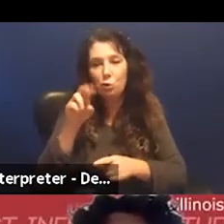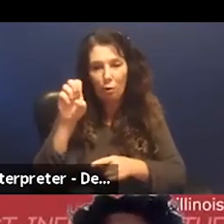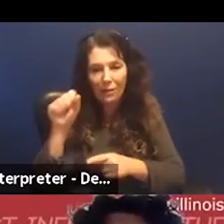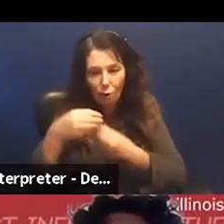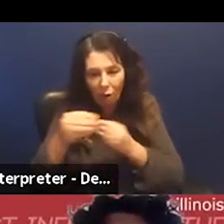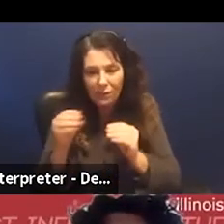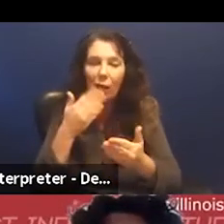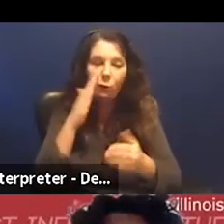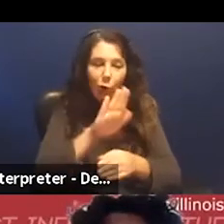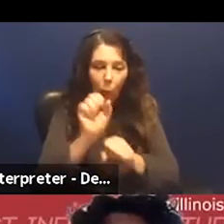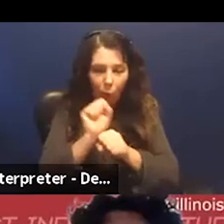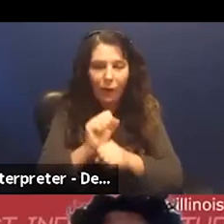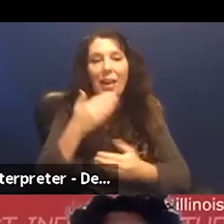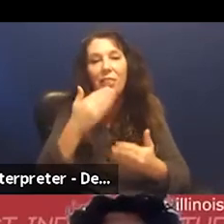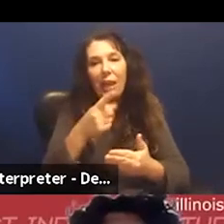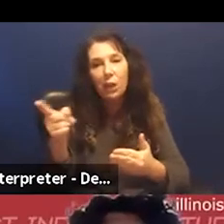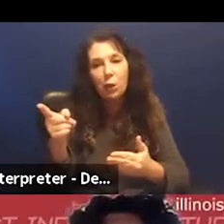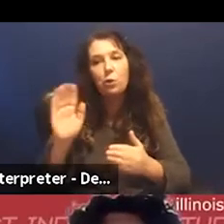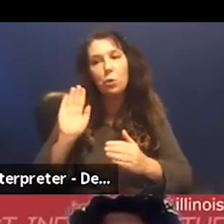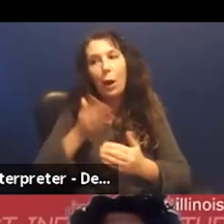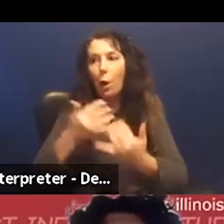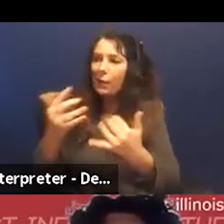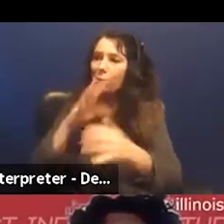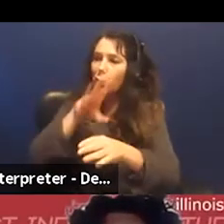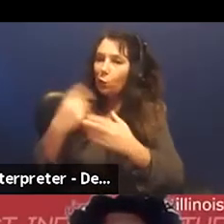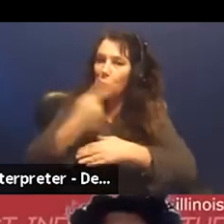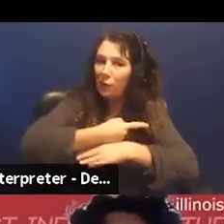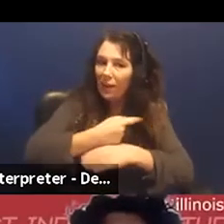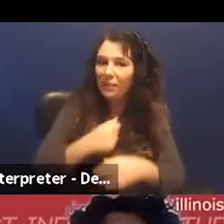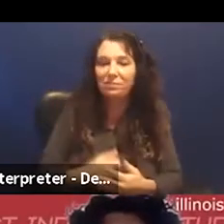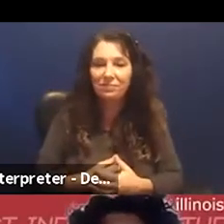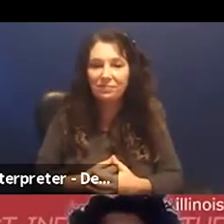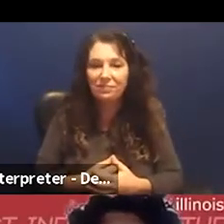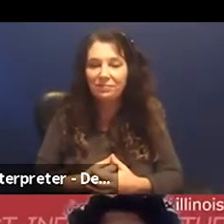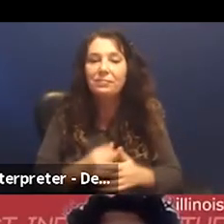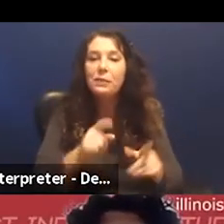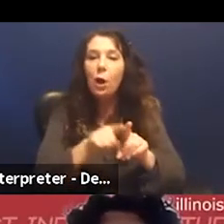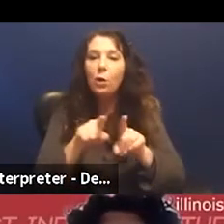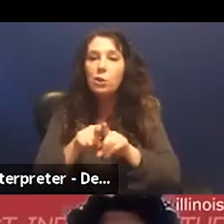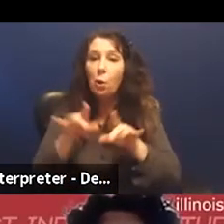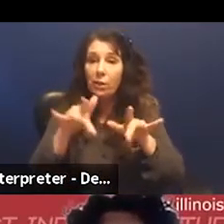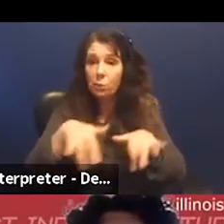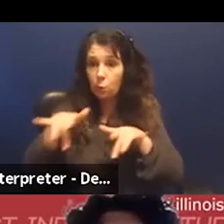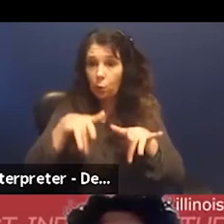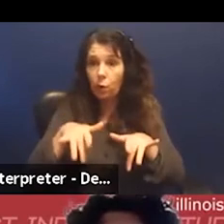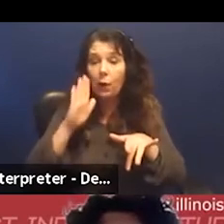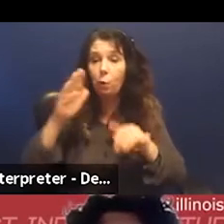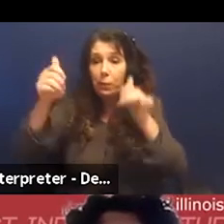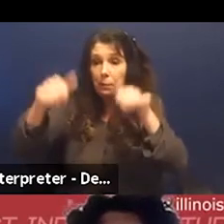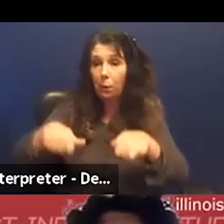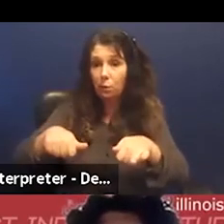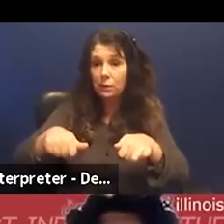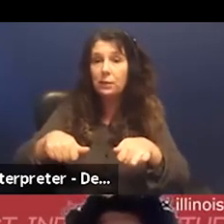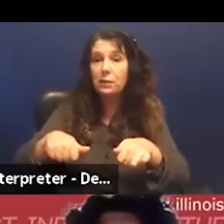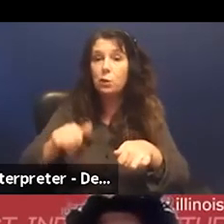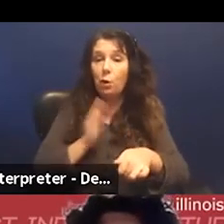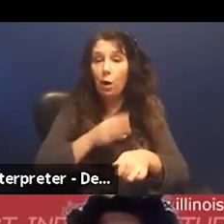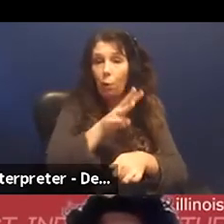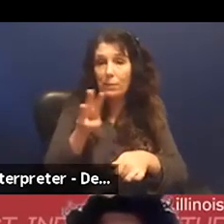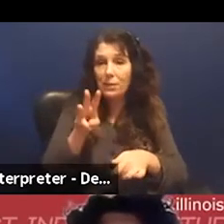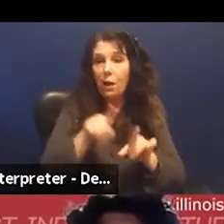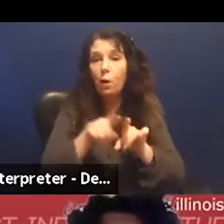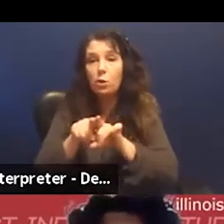And thank you to our audience for joining us here today. And note that a recording of our talk is going to get posted to our website and also to our Facebook page.